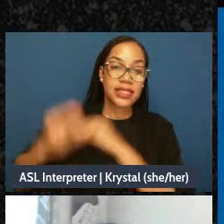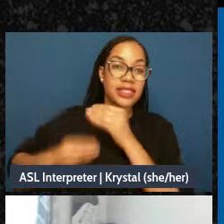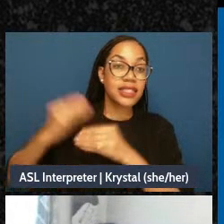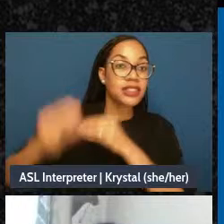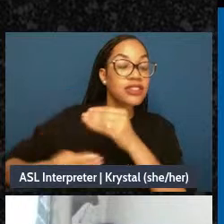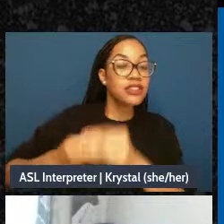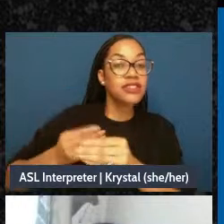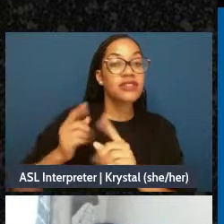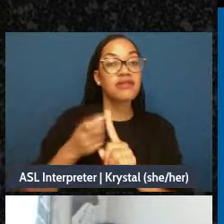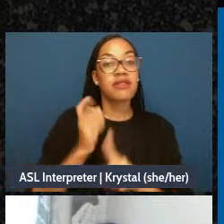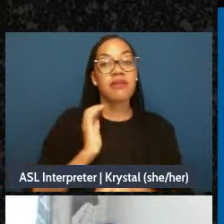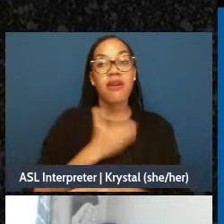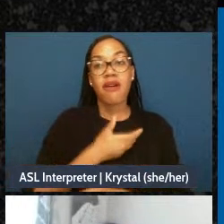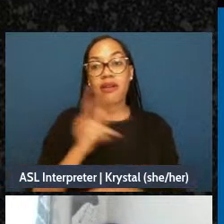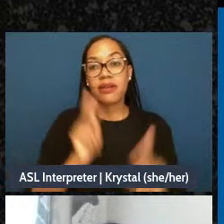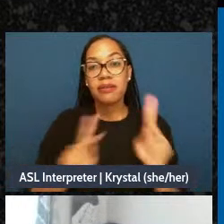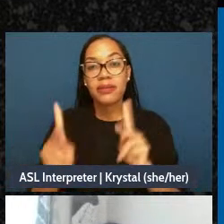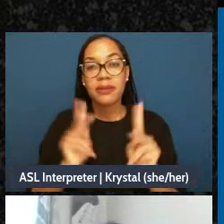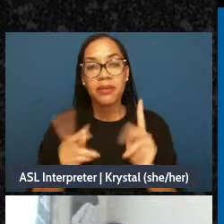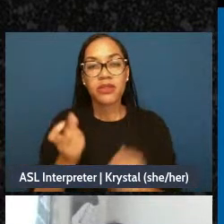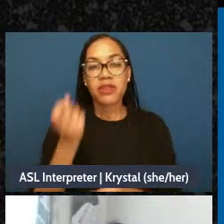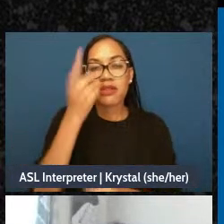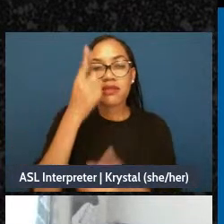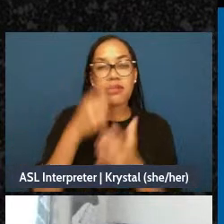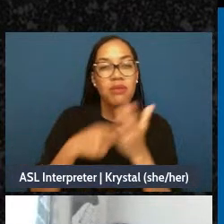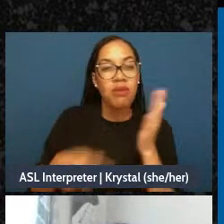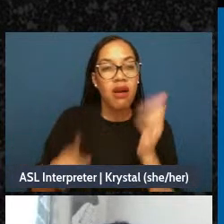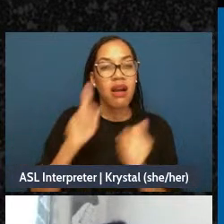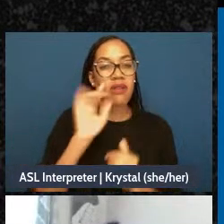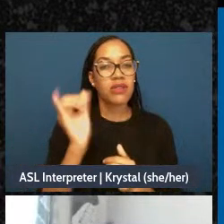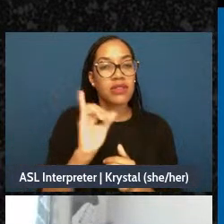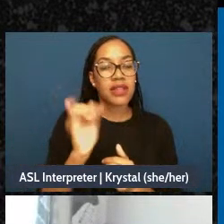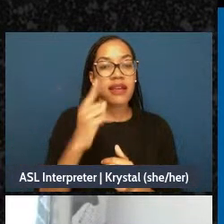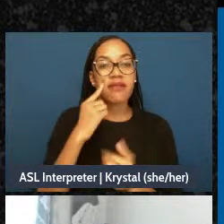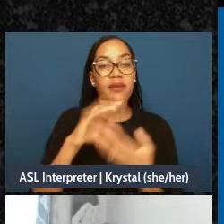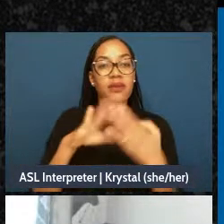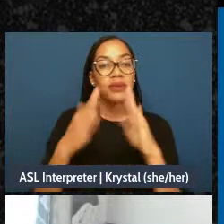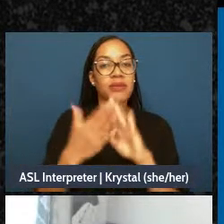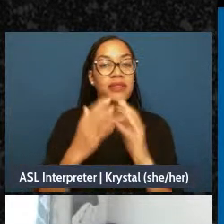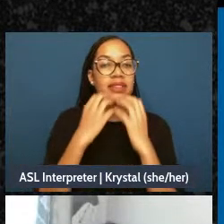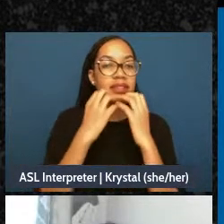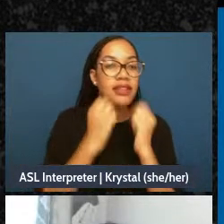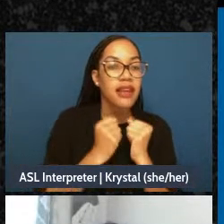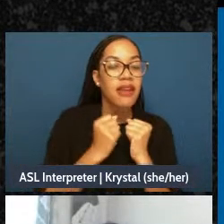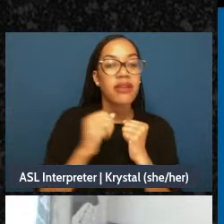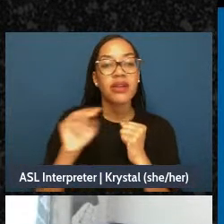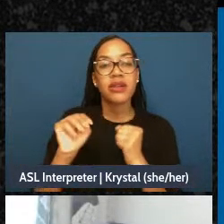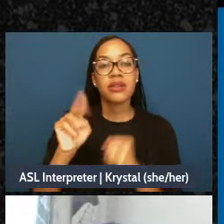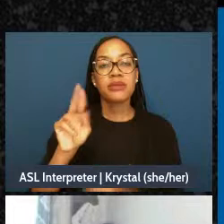what community care mutual aid looks like. And I pull from a lot of that with the work that I